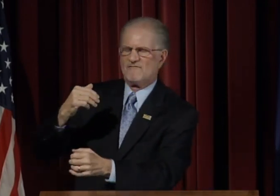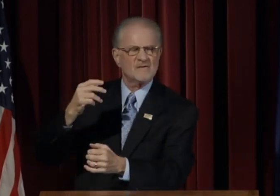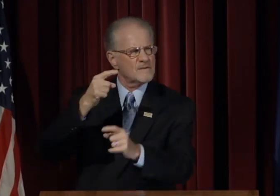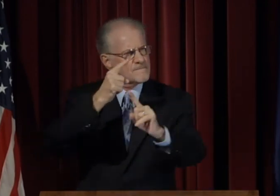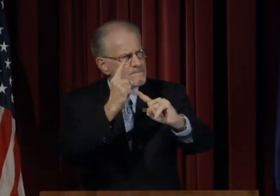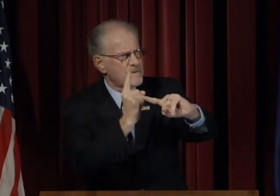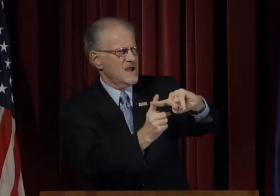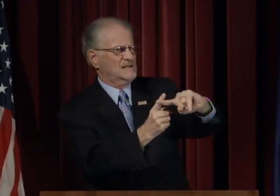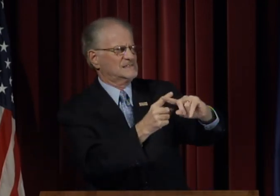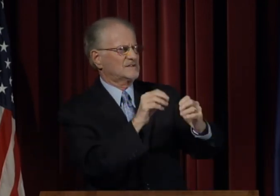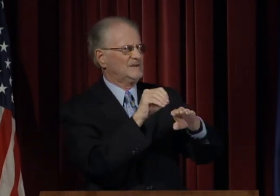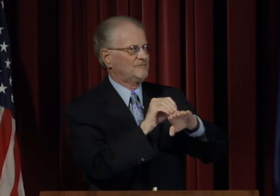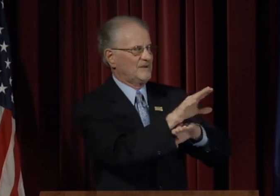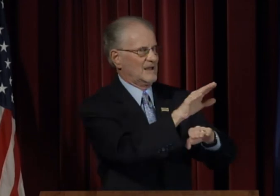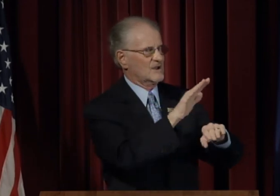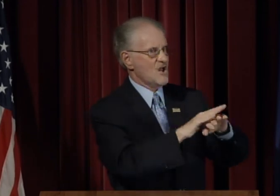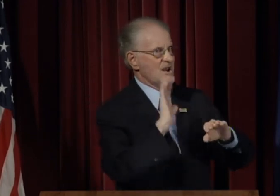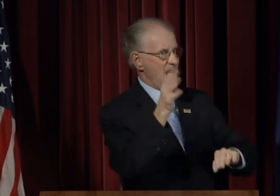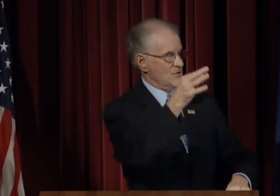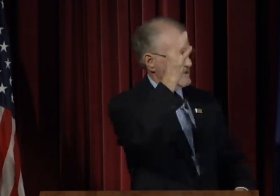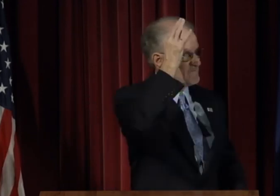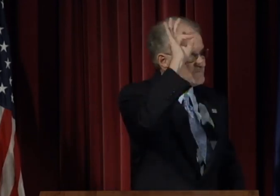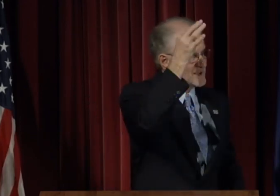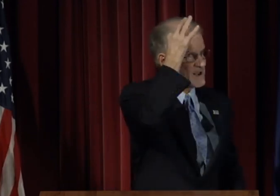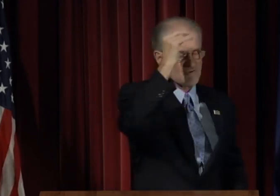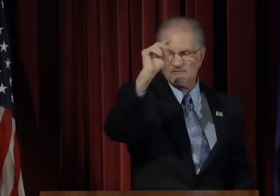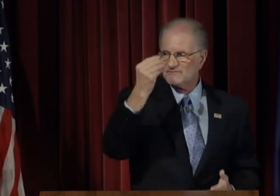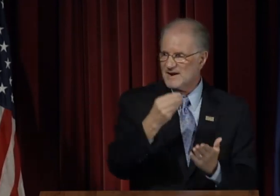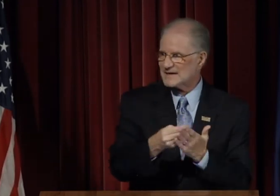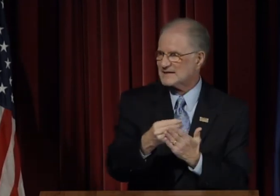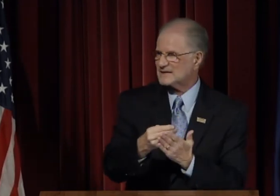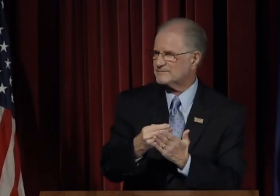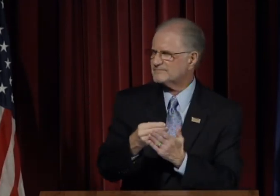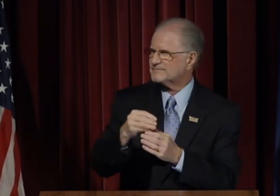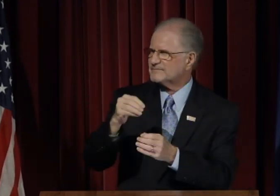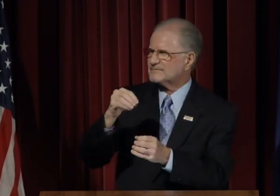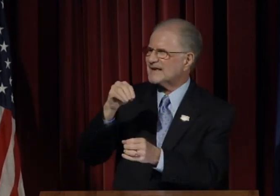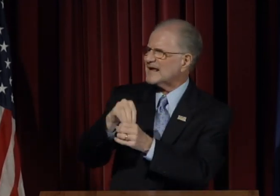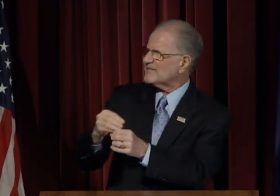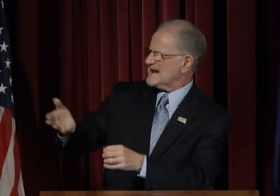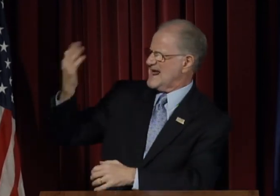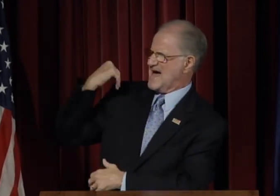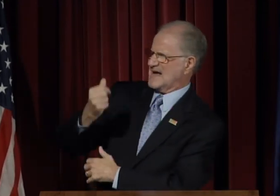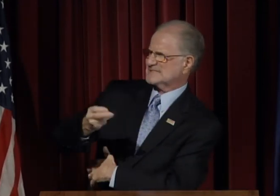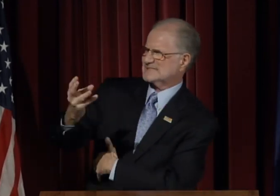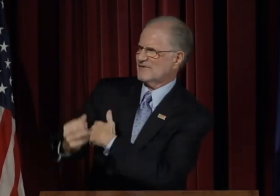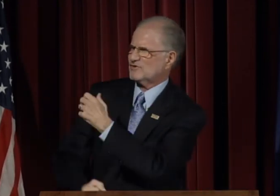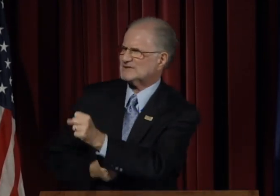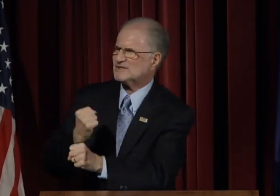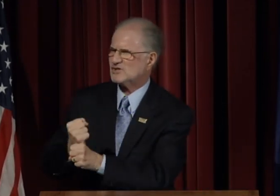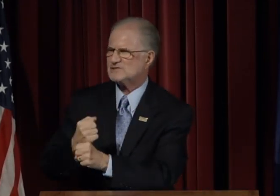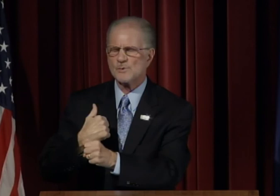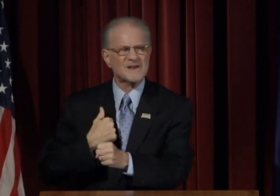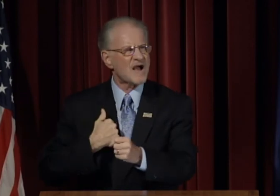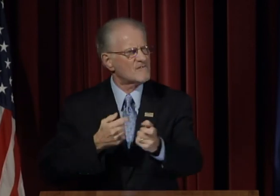to have a positive effect on our federal funding.